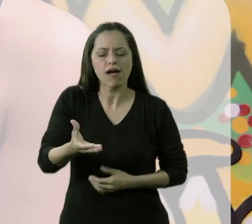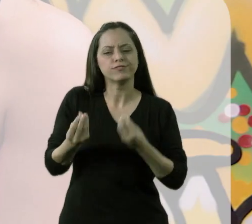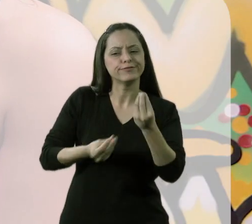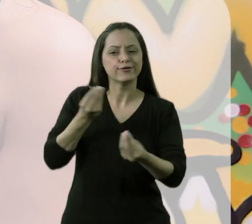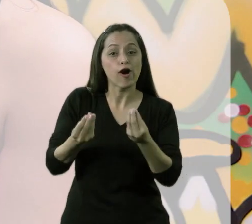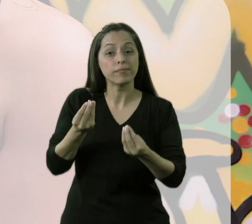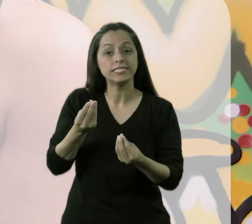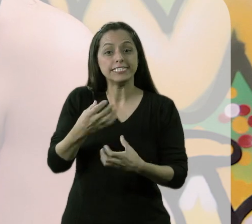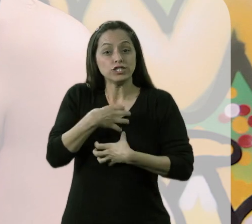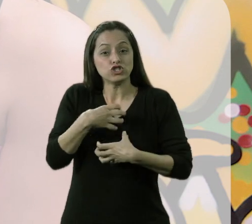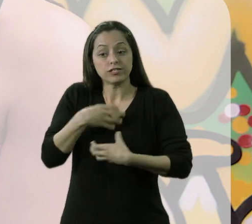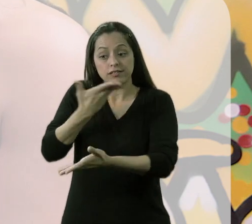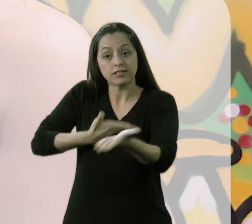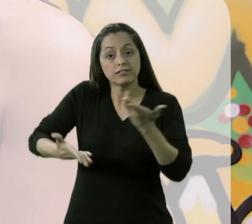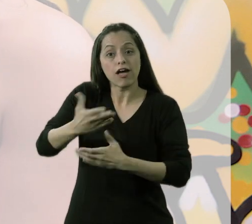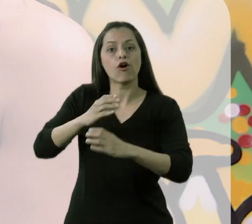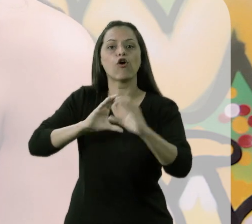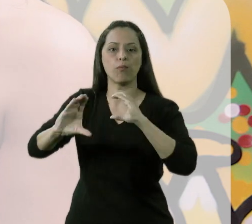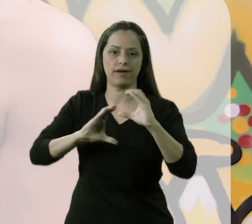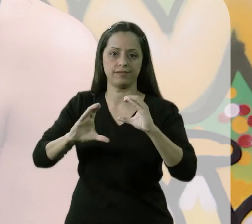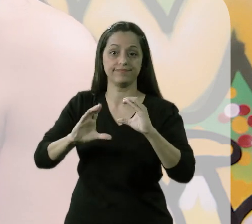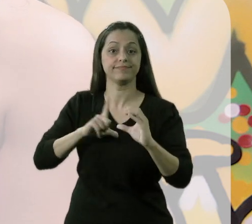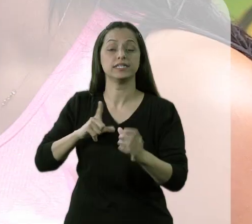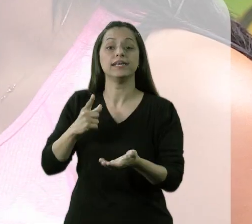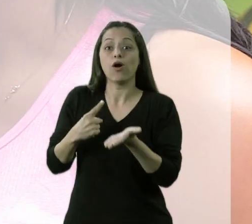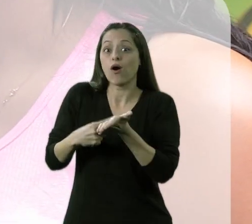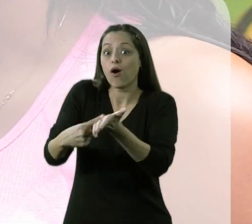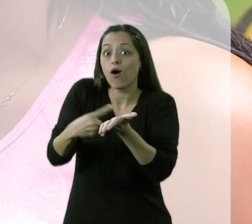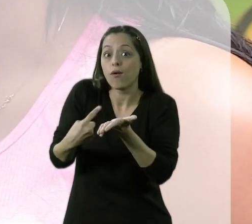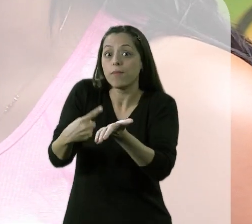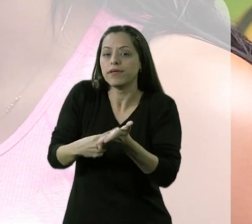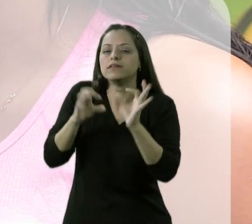the establishment of communication interaction with him. Therefore, we worked so that we had an accuracy